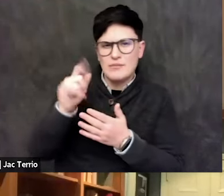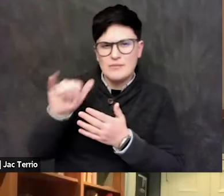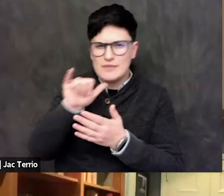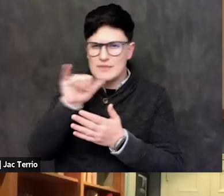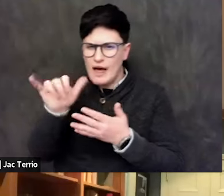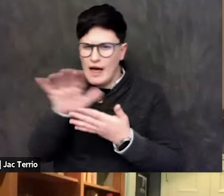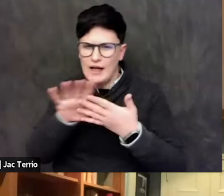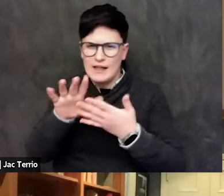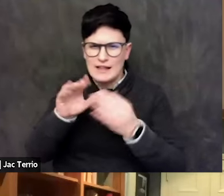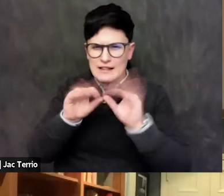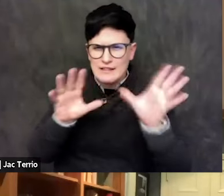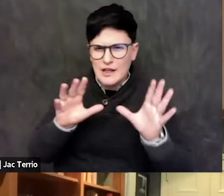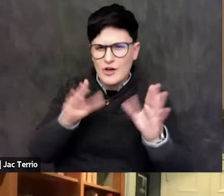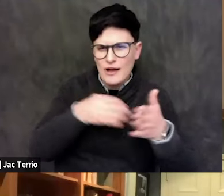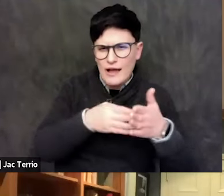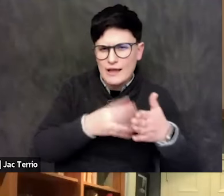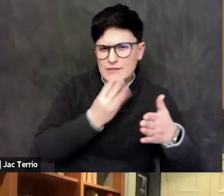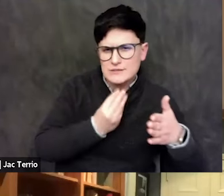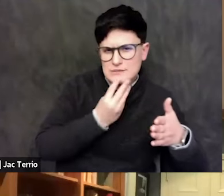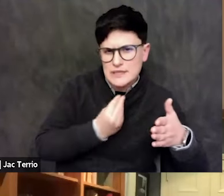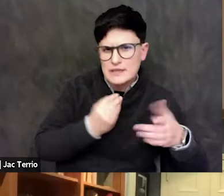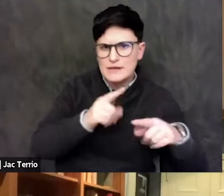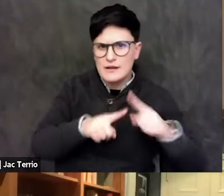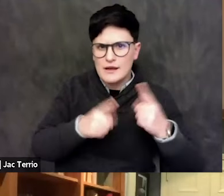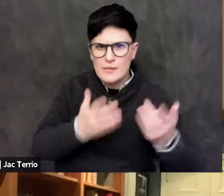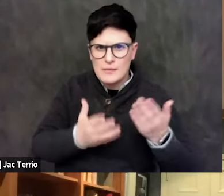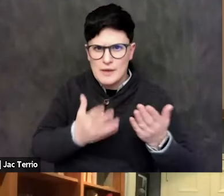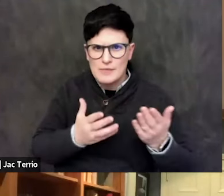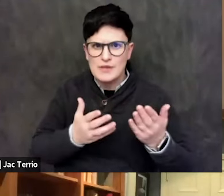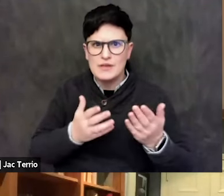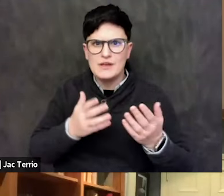but may make Jewish students who have an Israel identity is part of it,